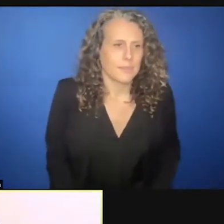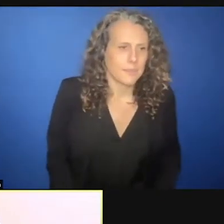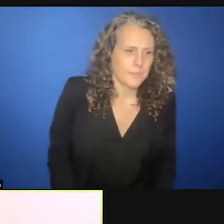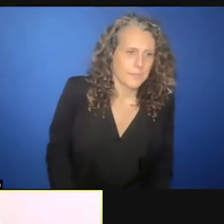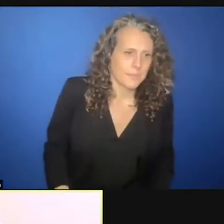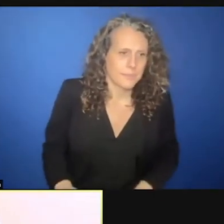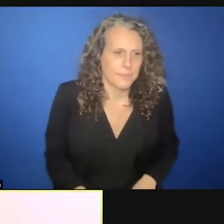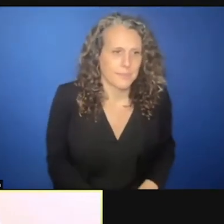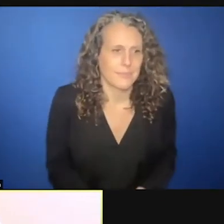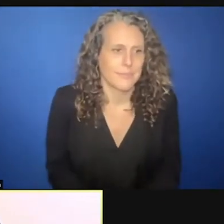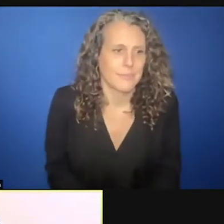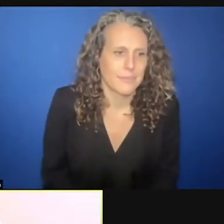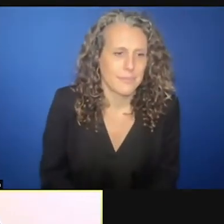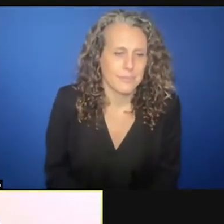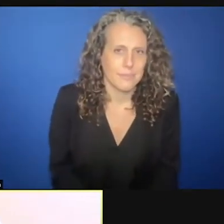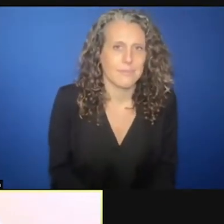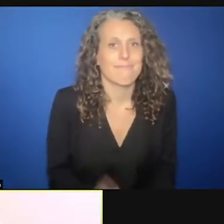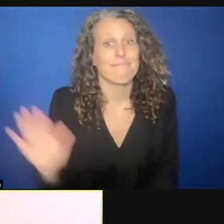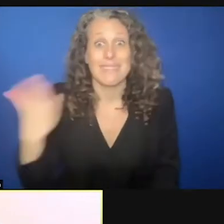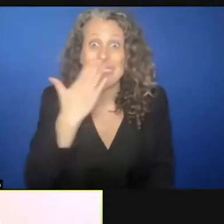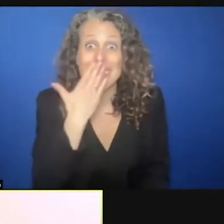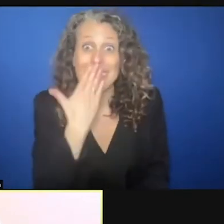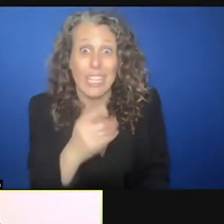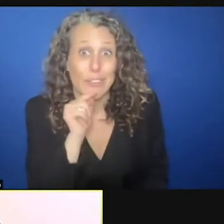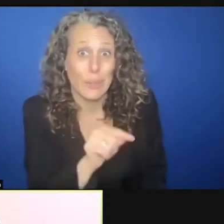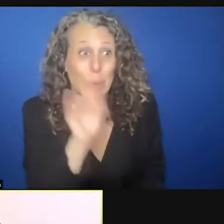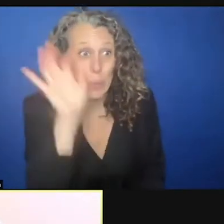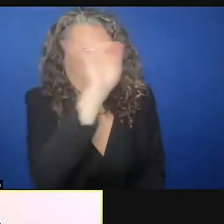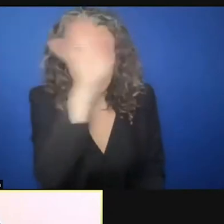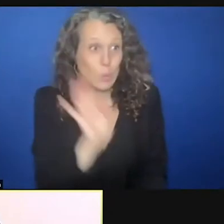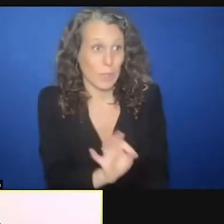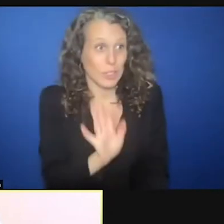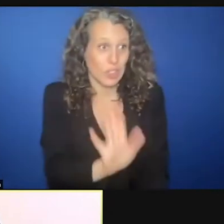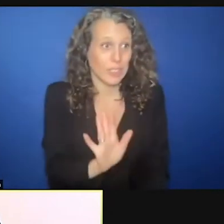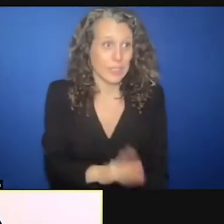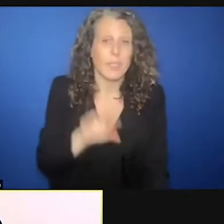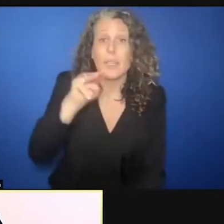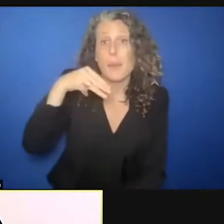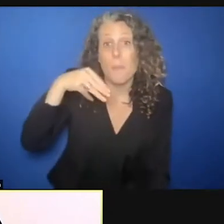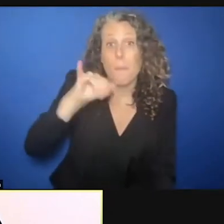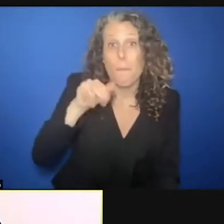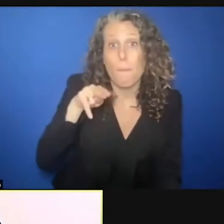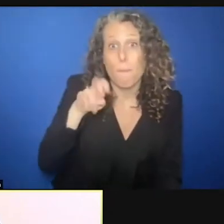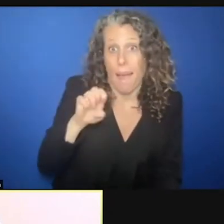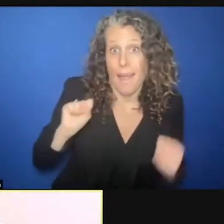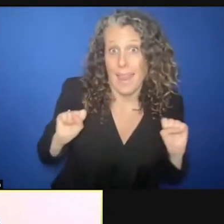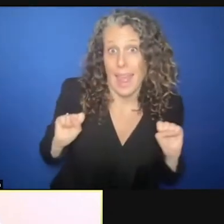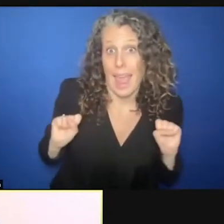So mine action, just for most of those who are not into this area is